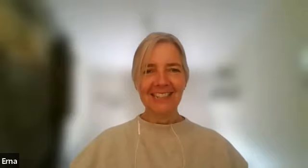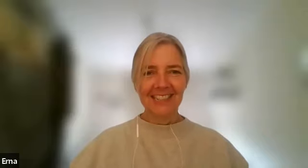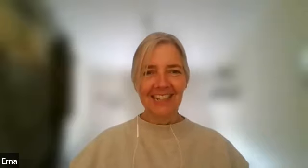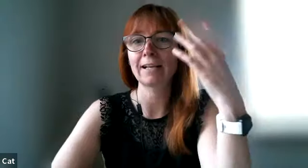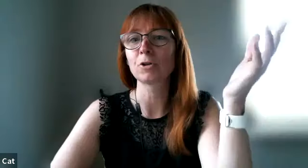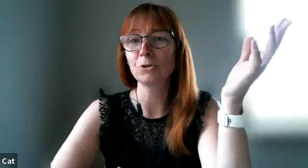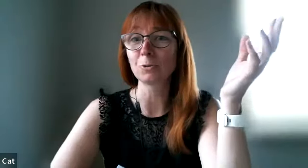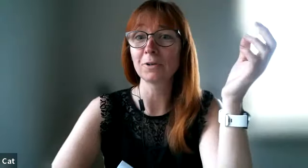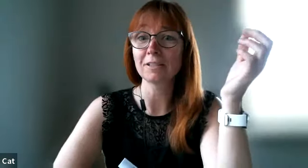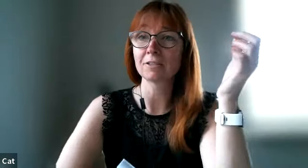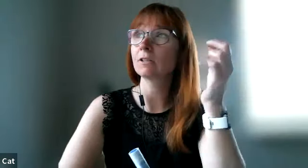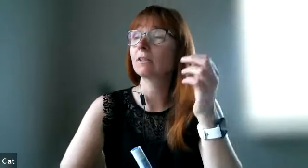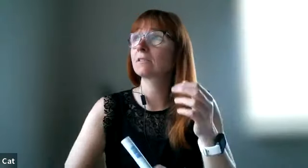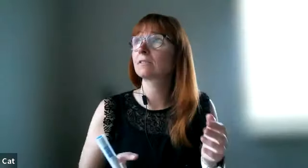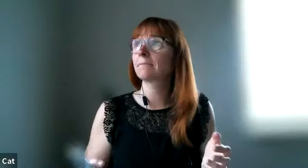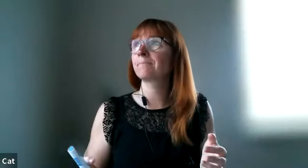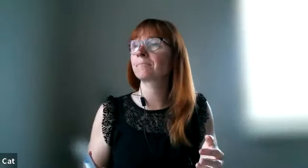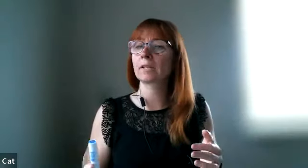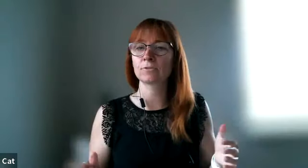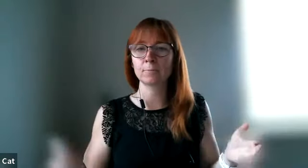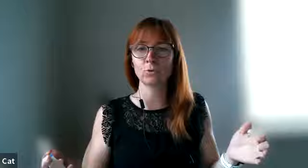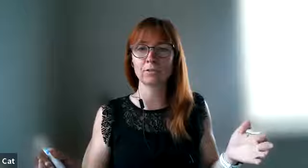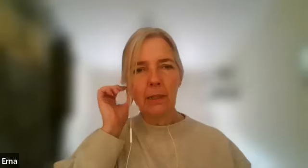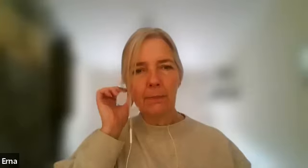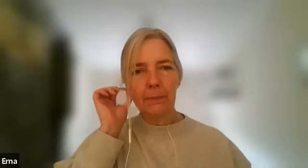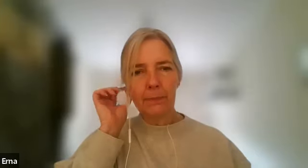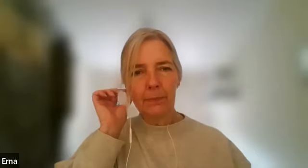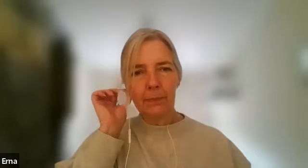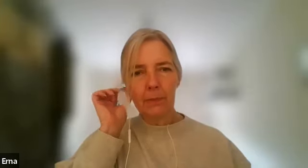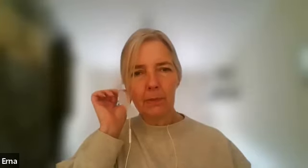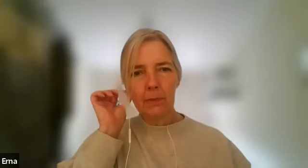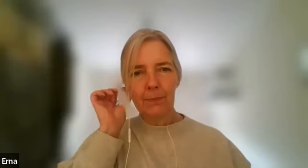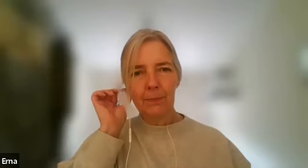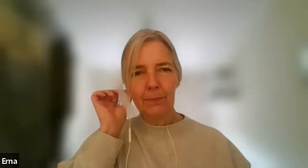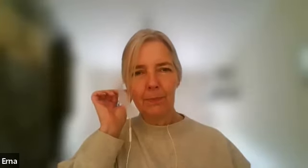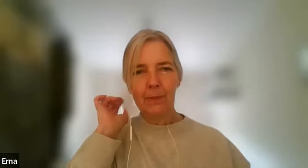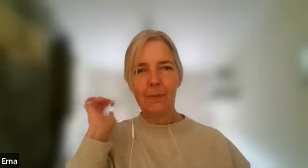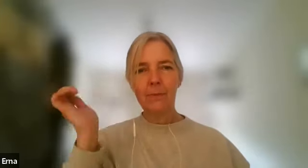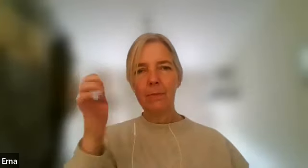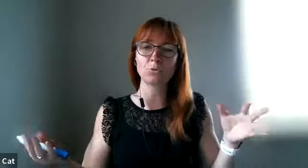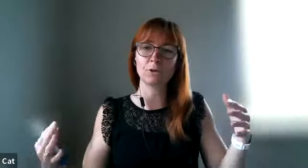not like i'm cold but it's not it's it's something that i don't really know comes